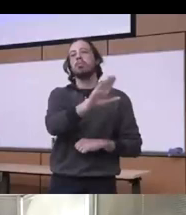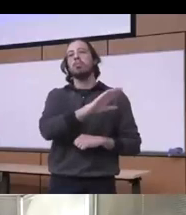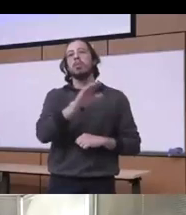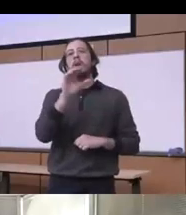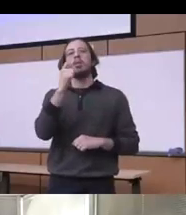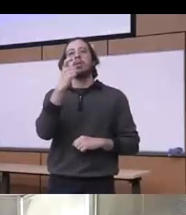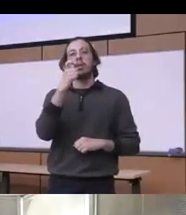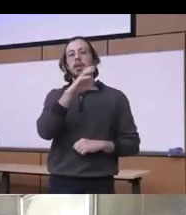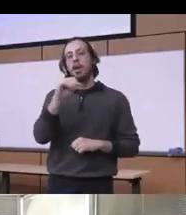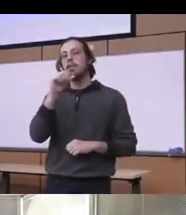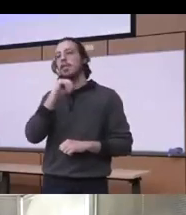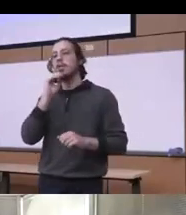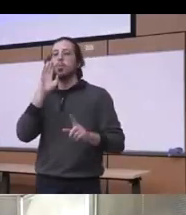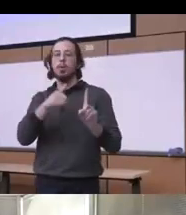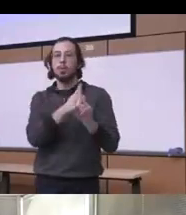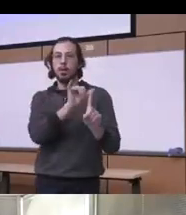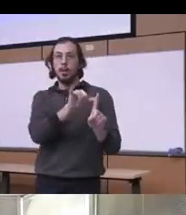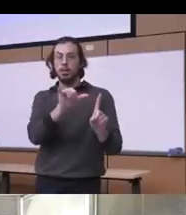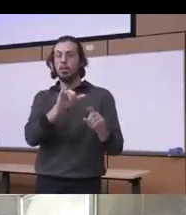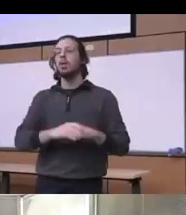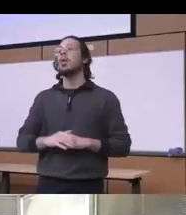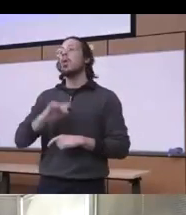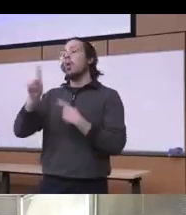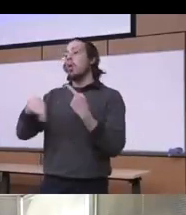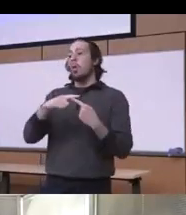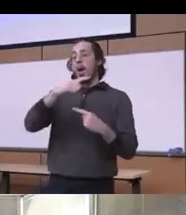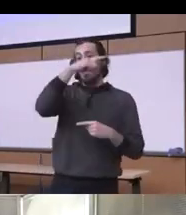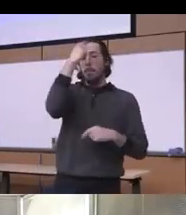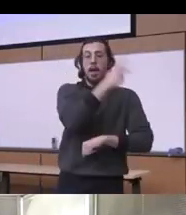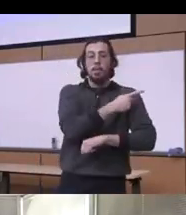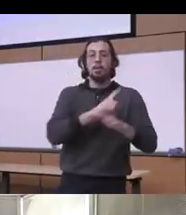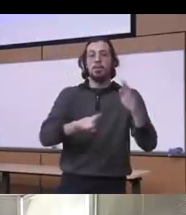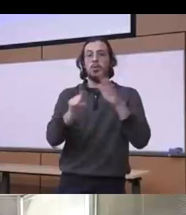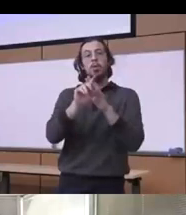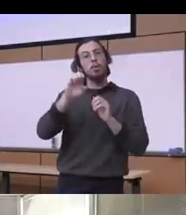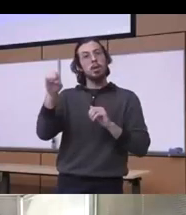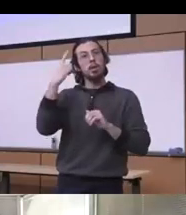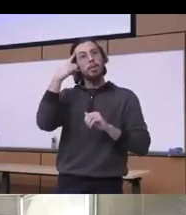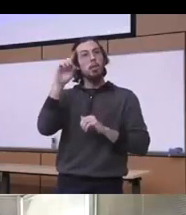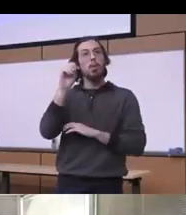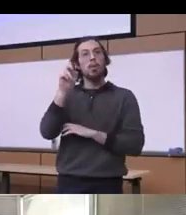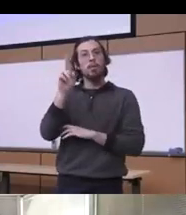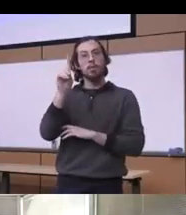room you know and for let's say post overdose and they have an opioid use disorders you know and